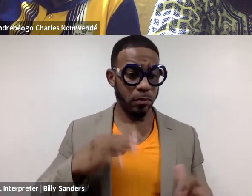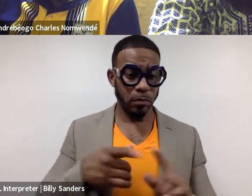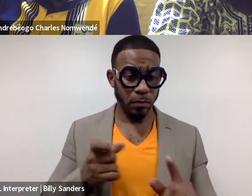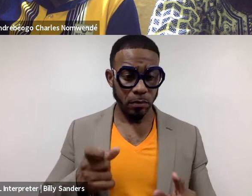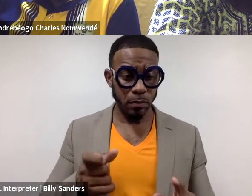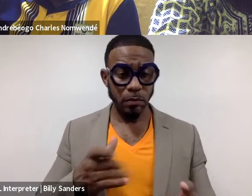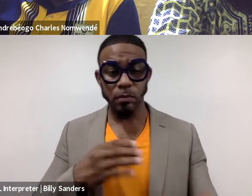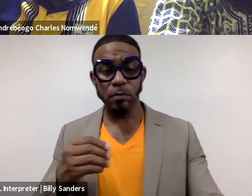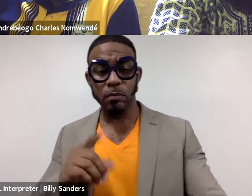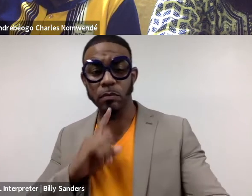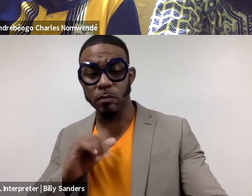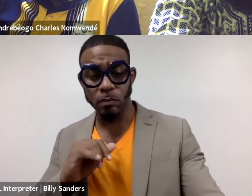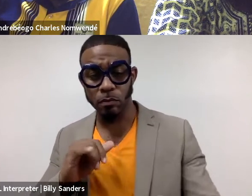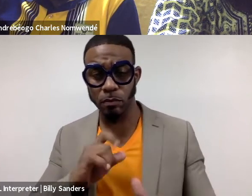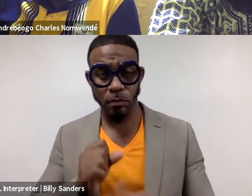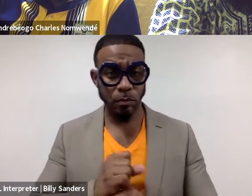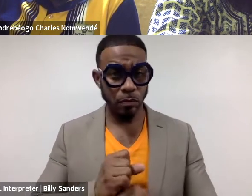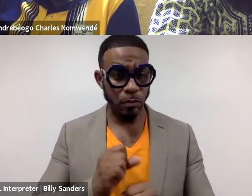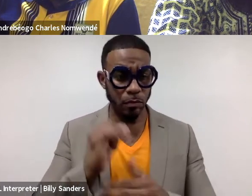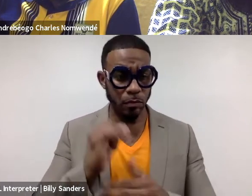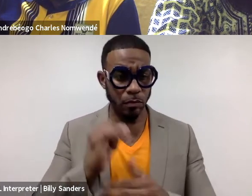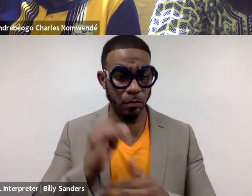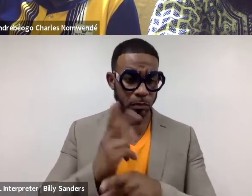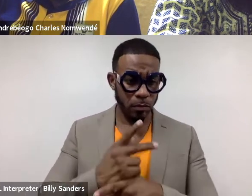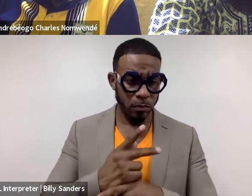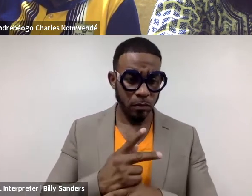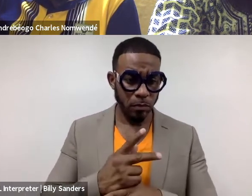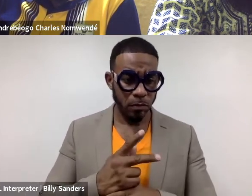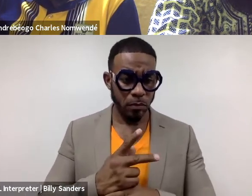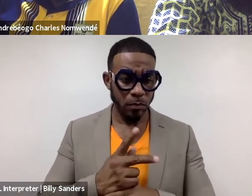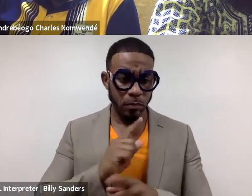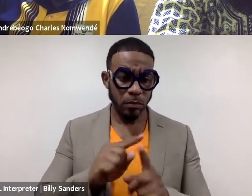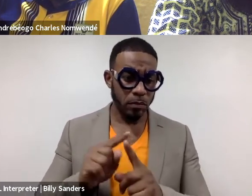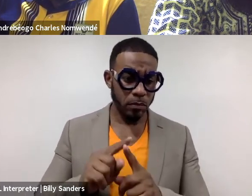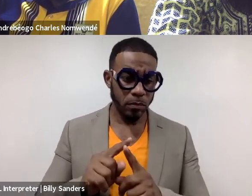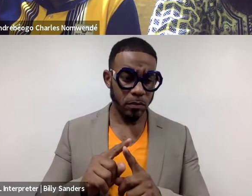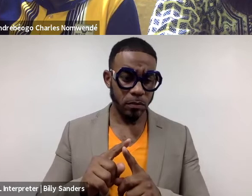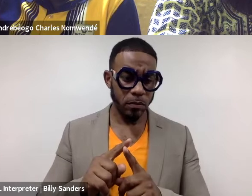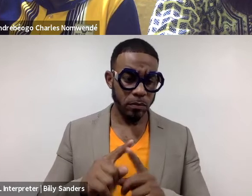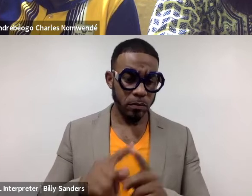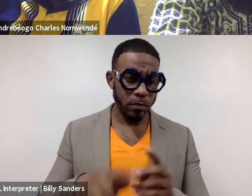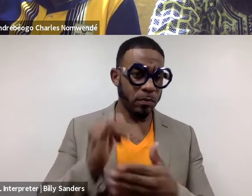And the art of the producing was as artistic as the actual artwork.